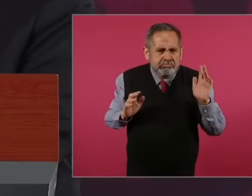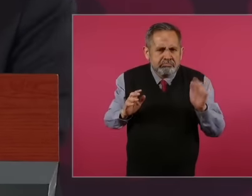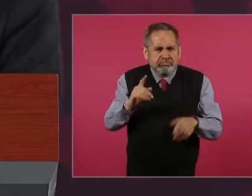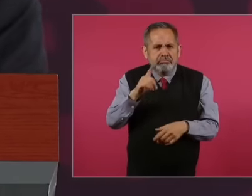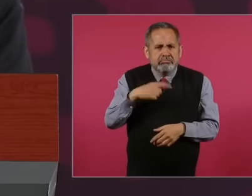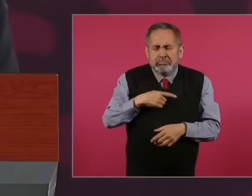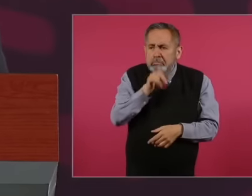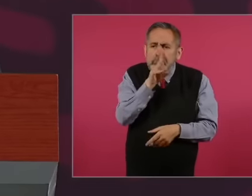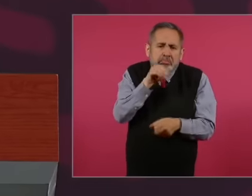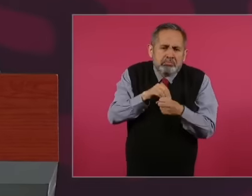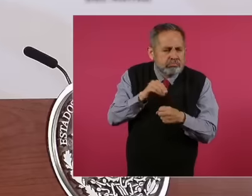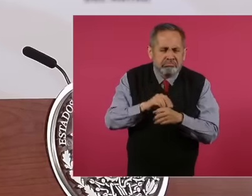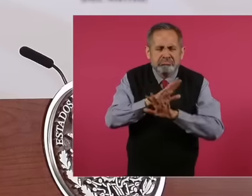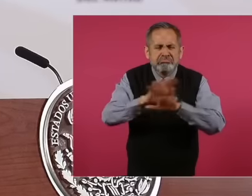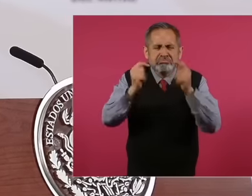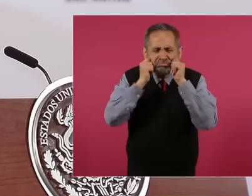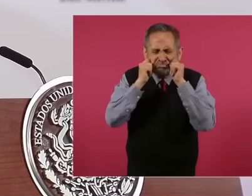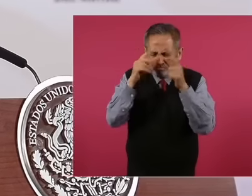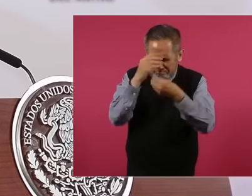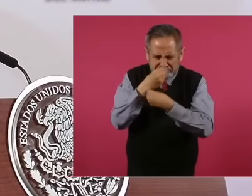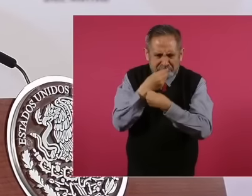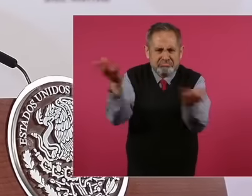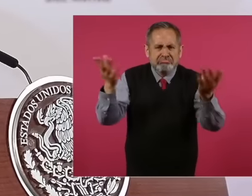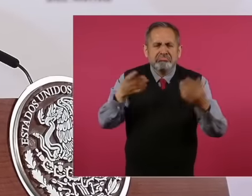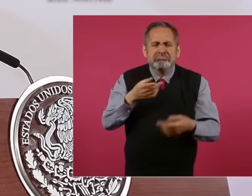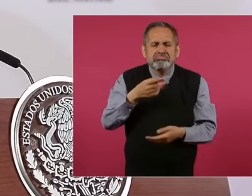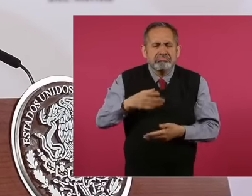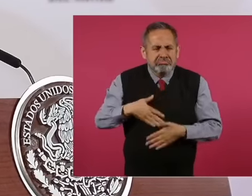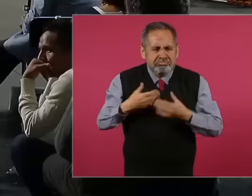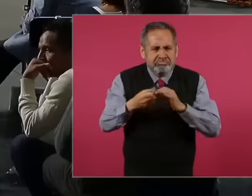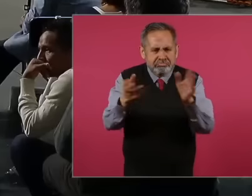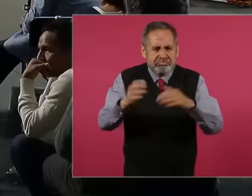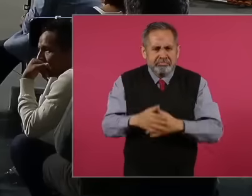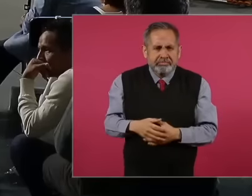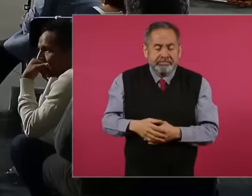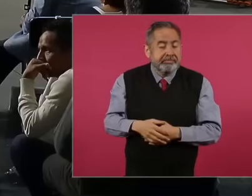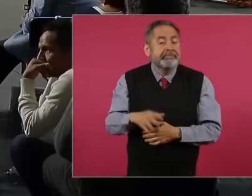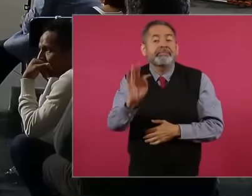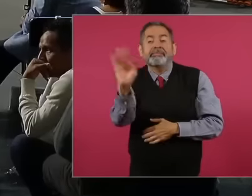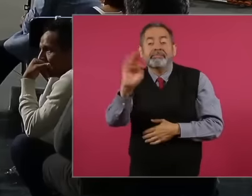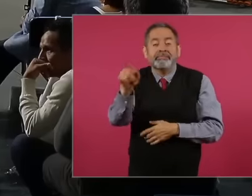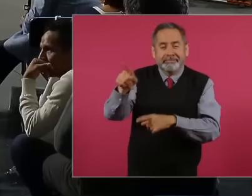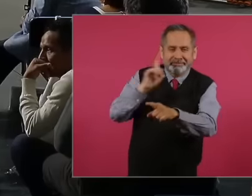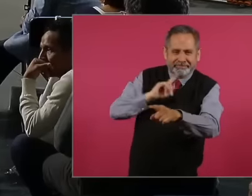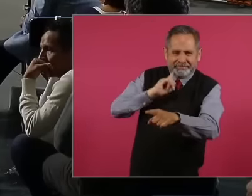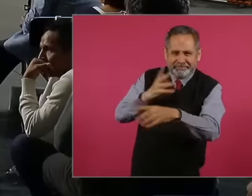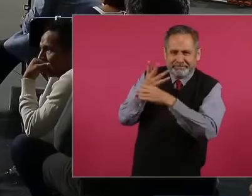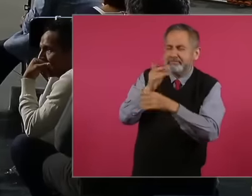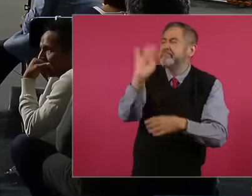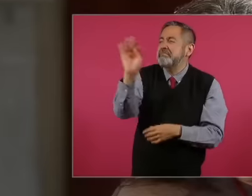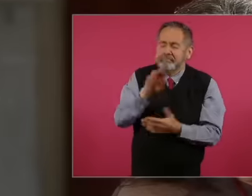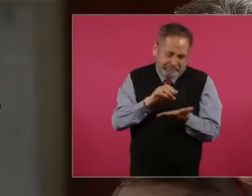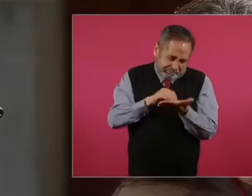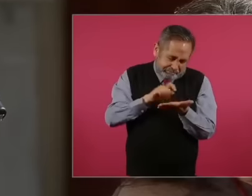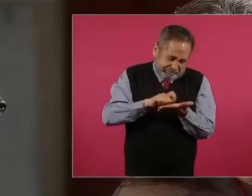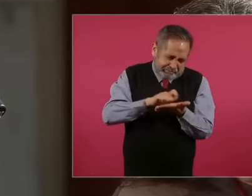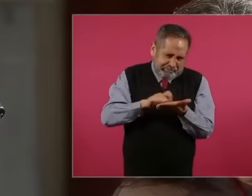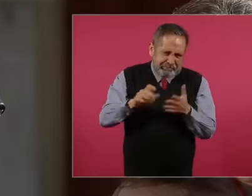I say what I think, if it got a grade, a grade I won't say anymore. a report on corruption in your